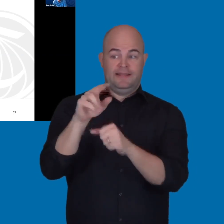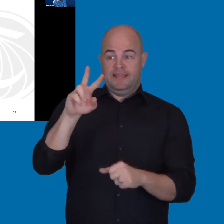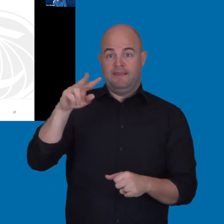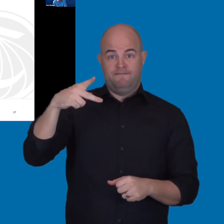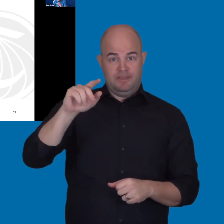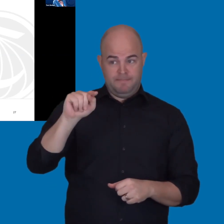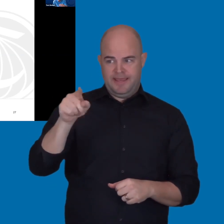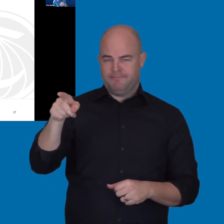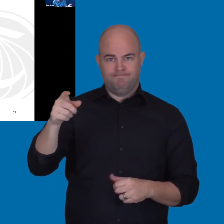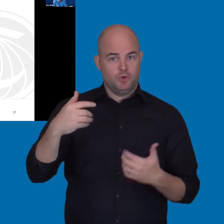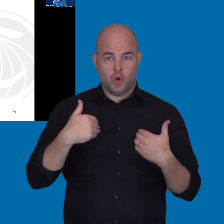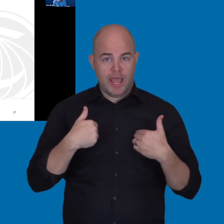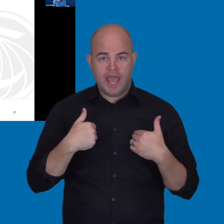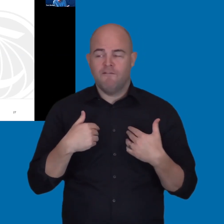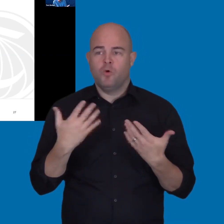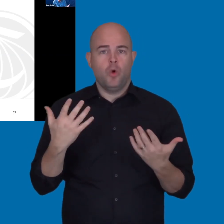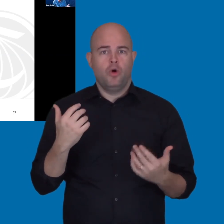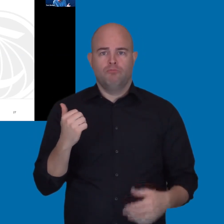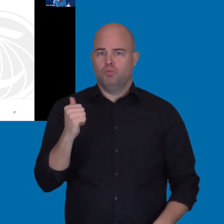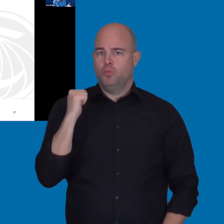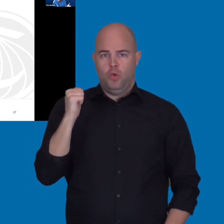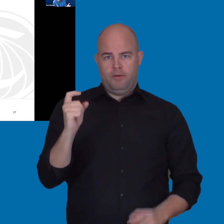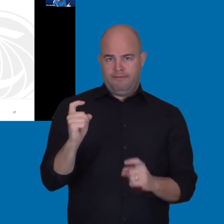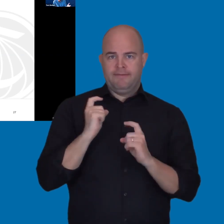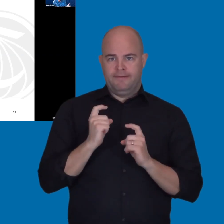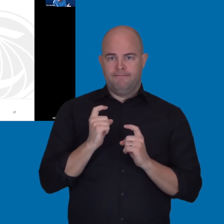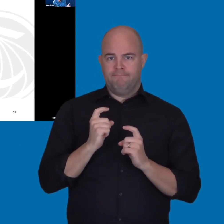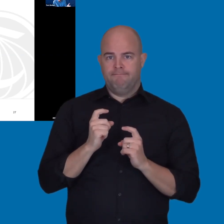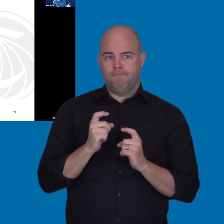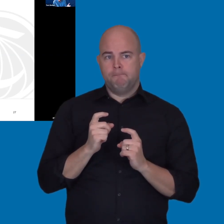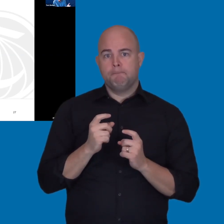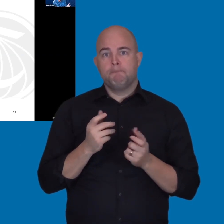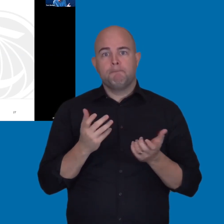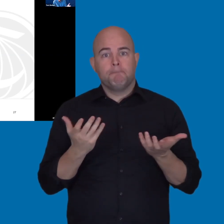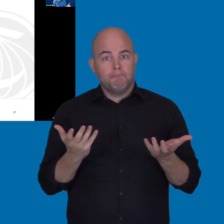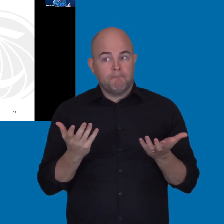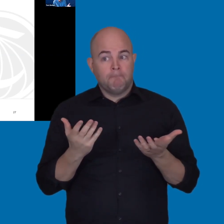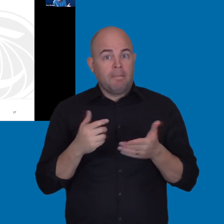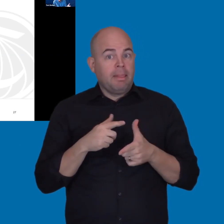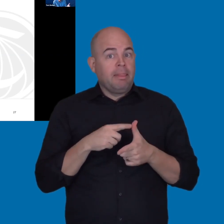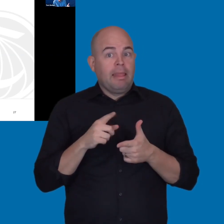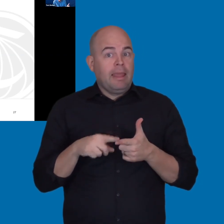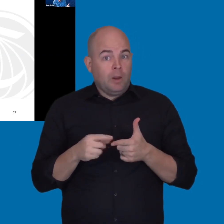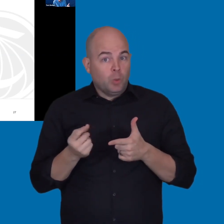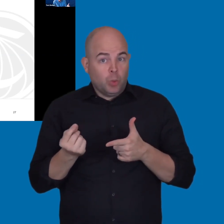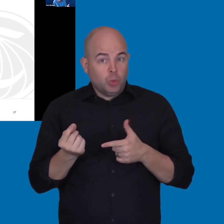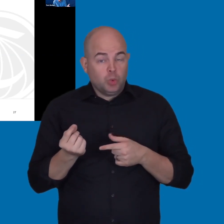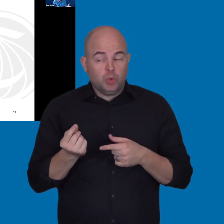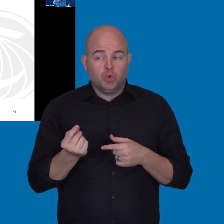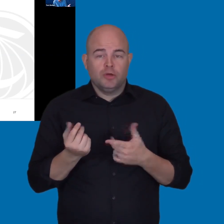But it really kind of -- so, okay. We tried to get a VPAT. The vendor doesn't have it or they're not willing to provide it.